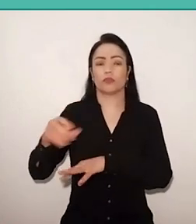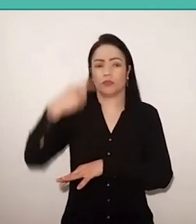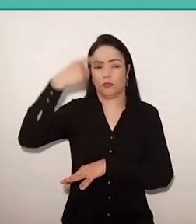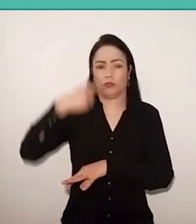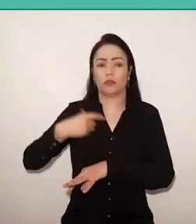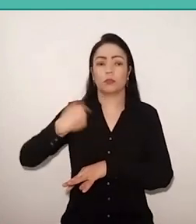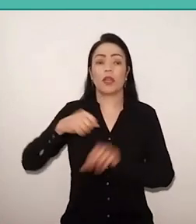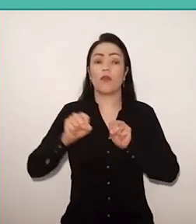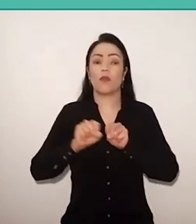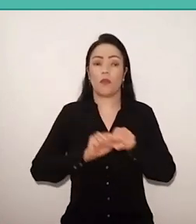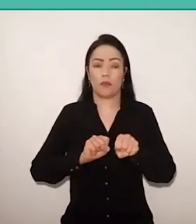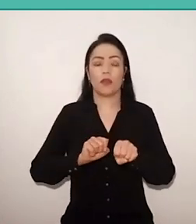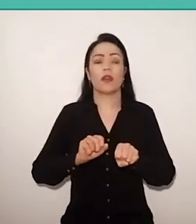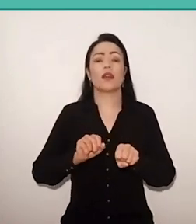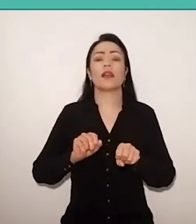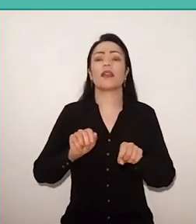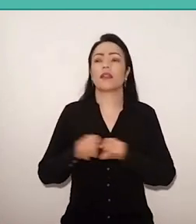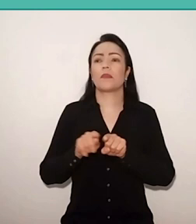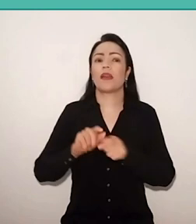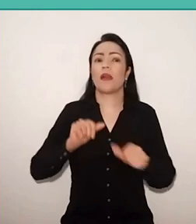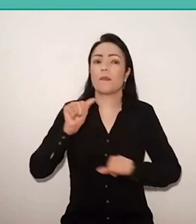and reform. And teacher Romão